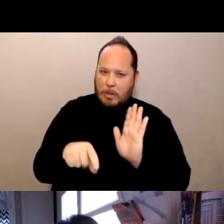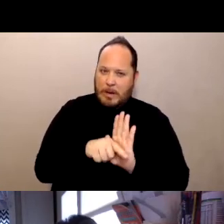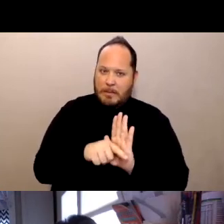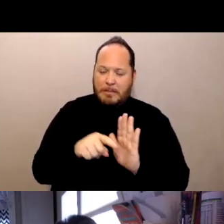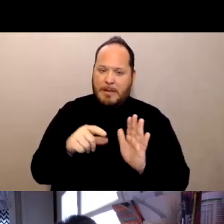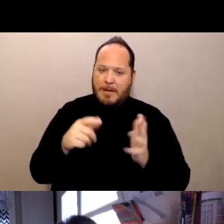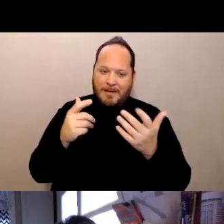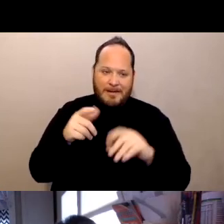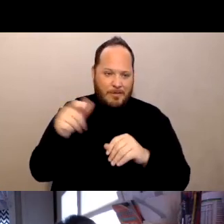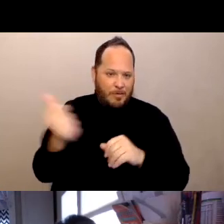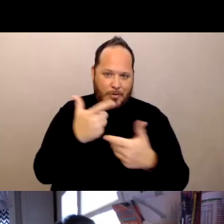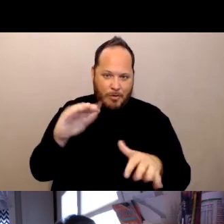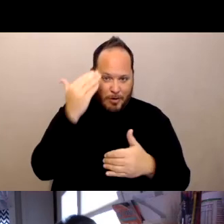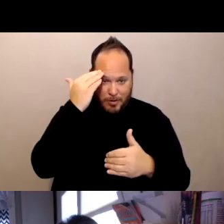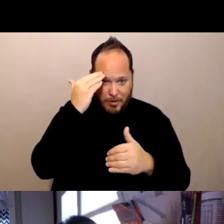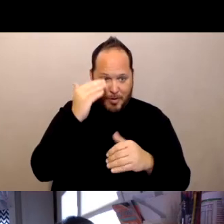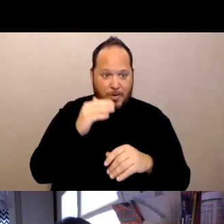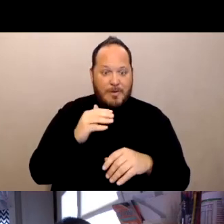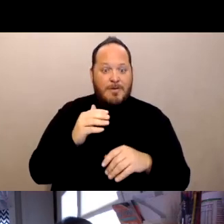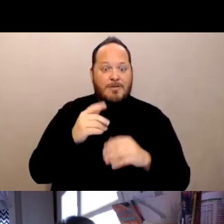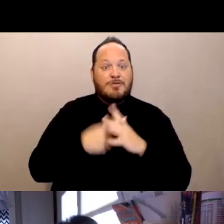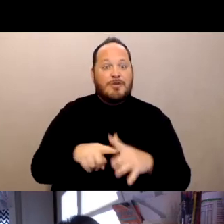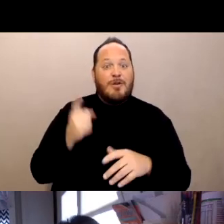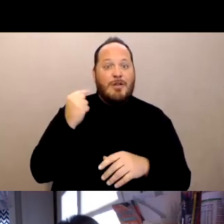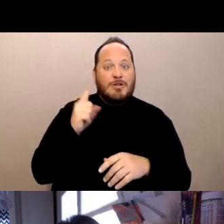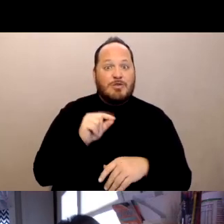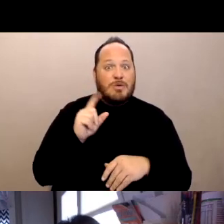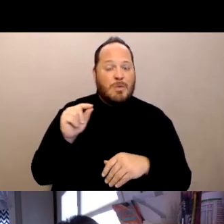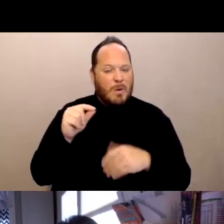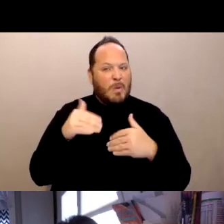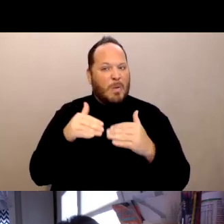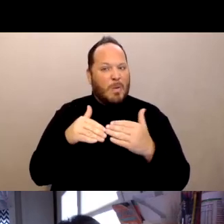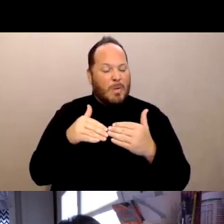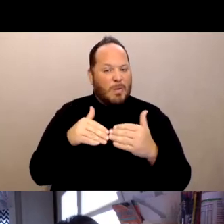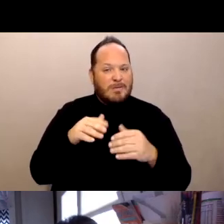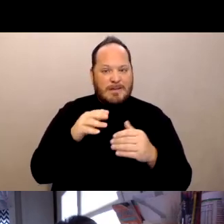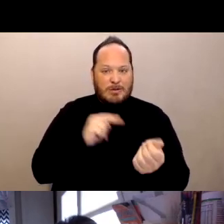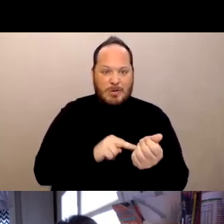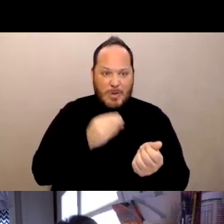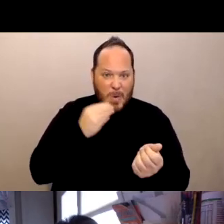but since the vaccinations come into the facilities things have gotten so much remarkably better.